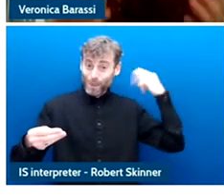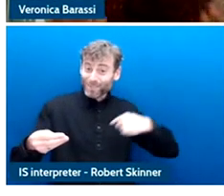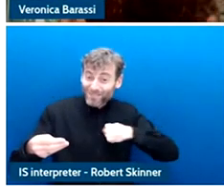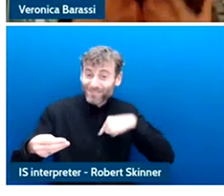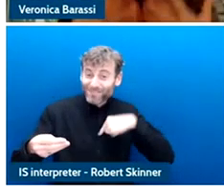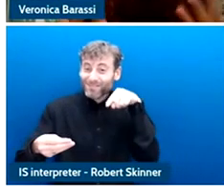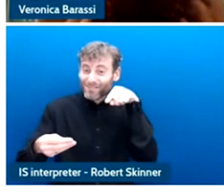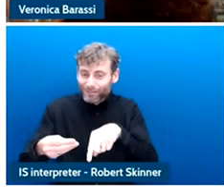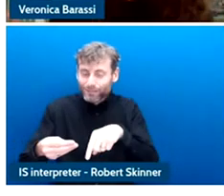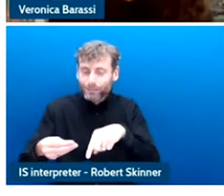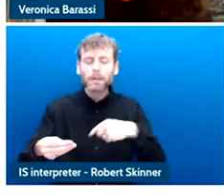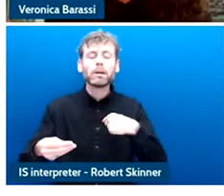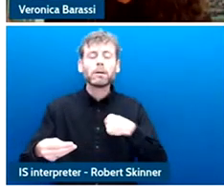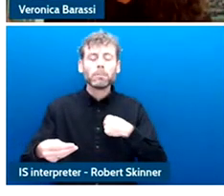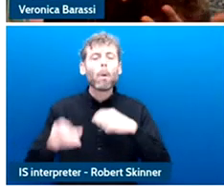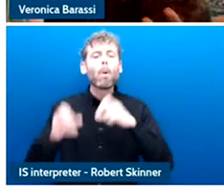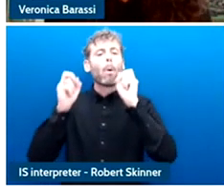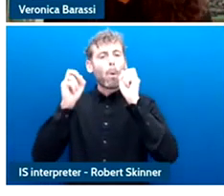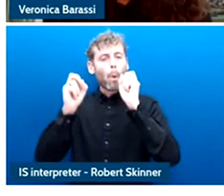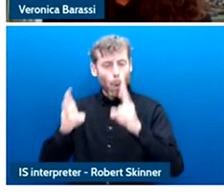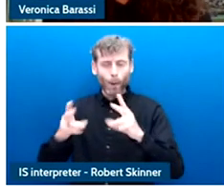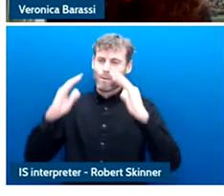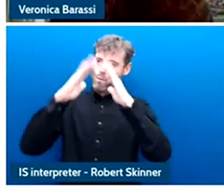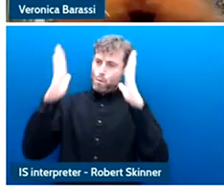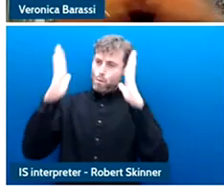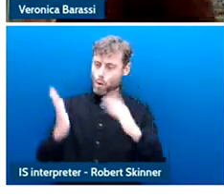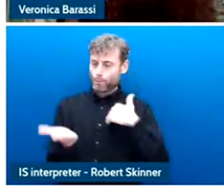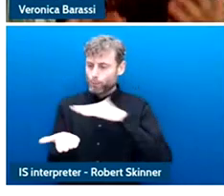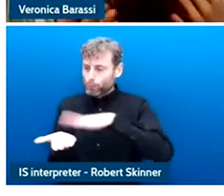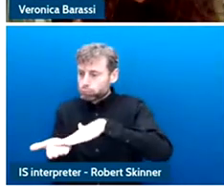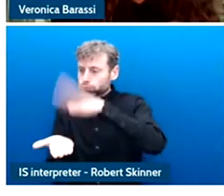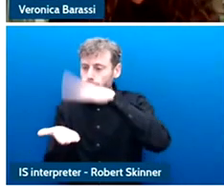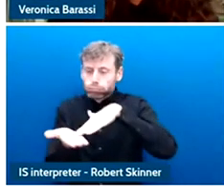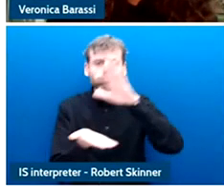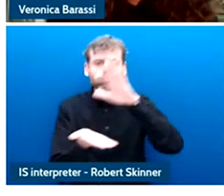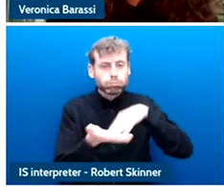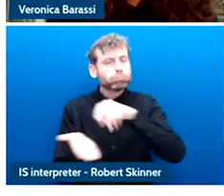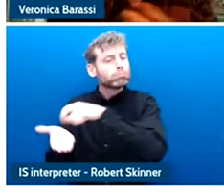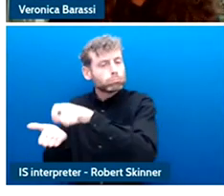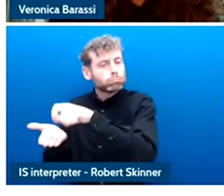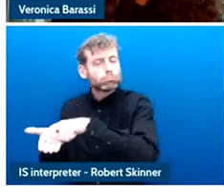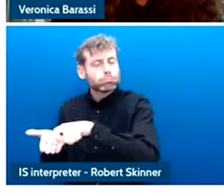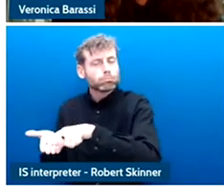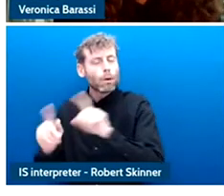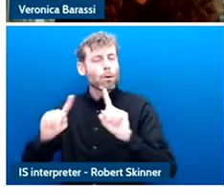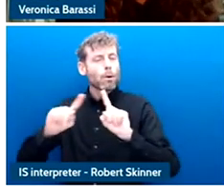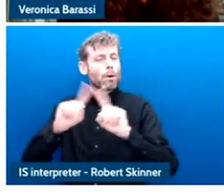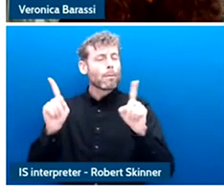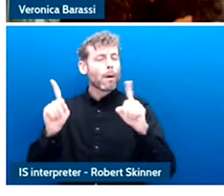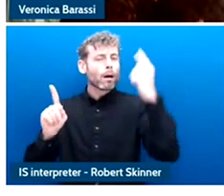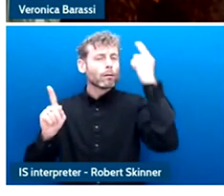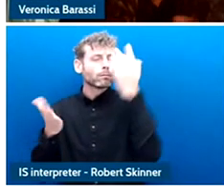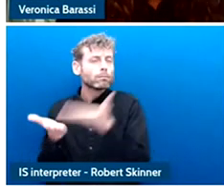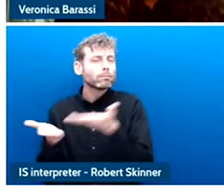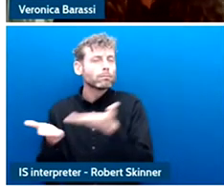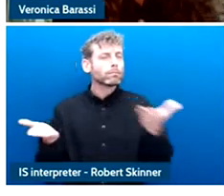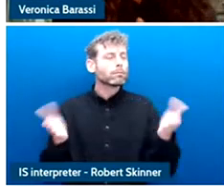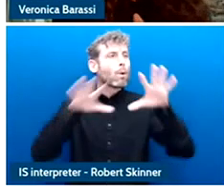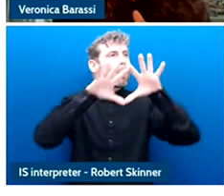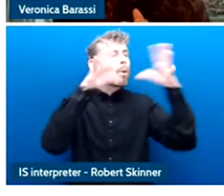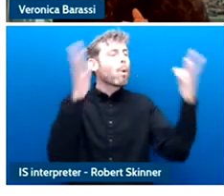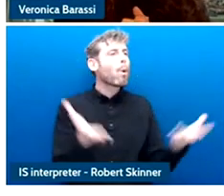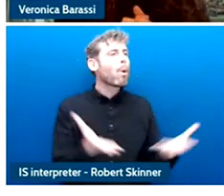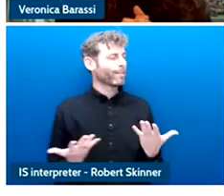have happened to me if all of those data traces were processed to buy modern day